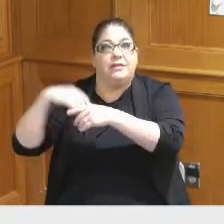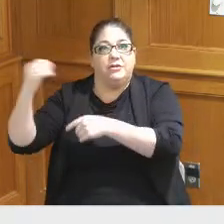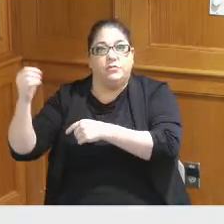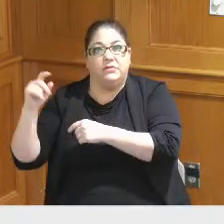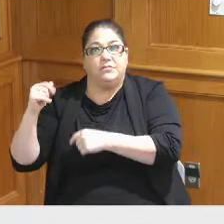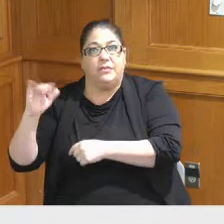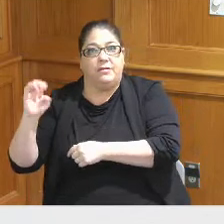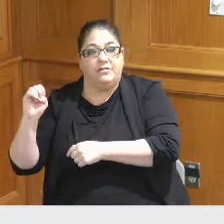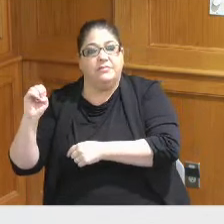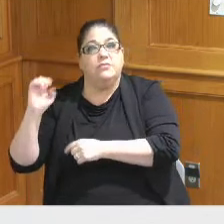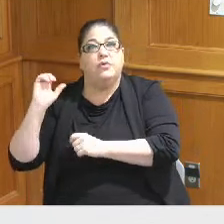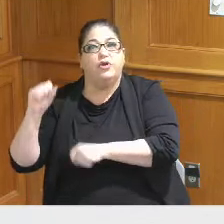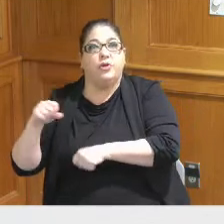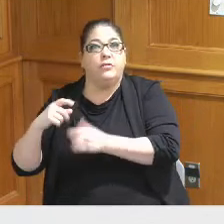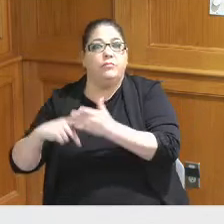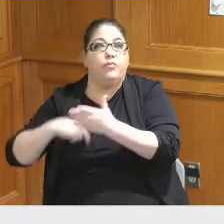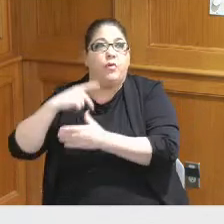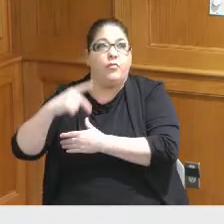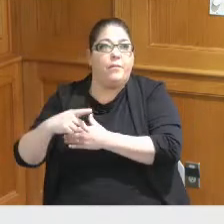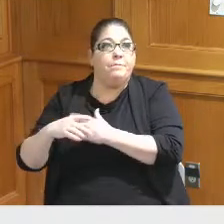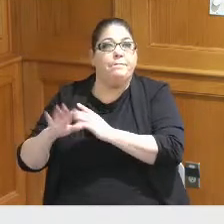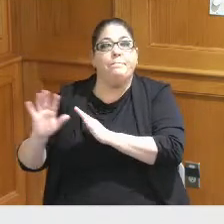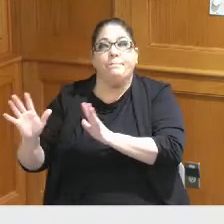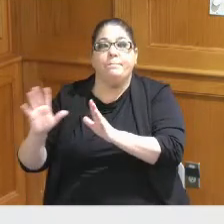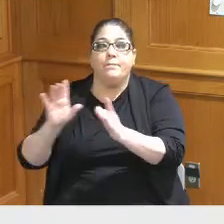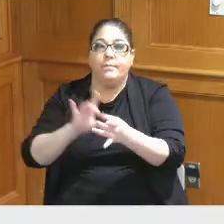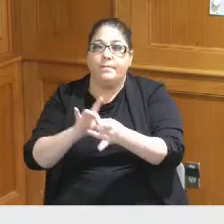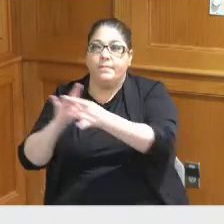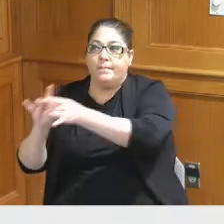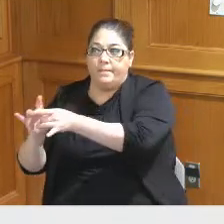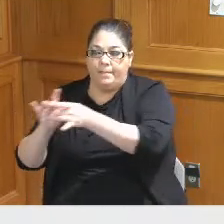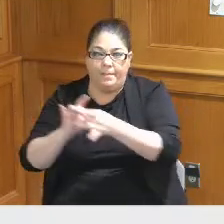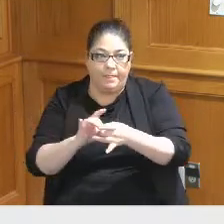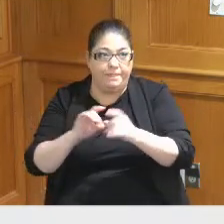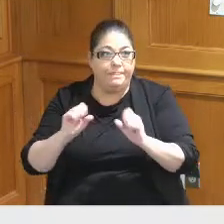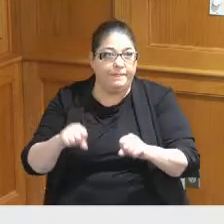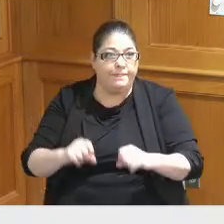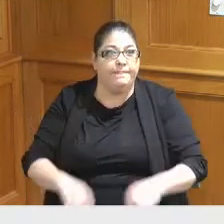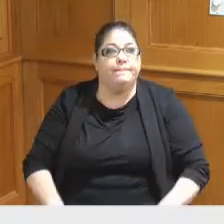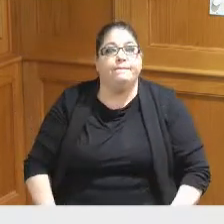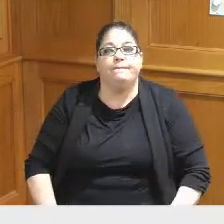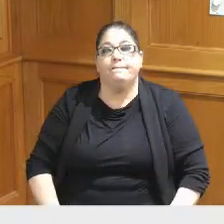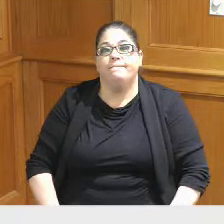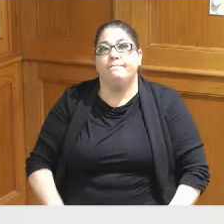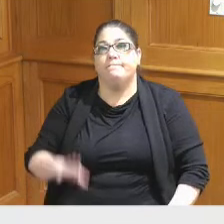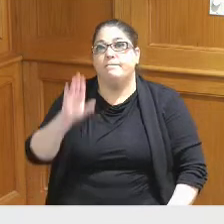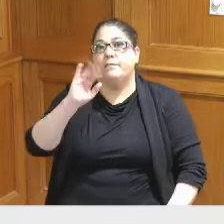we could program in common with the interior exhibit hall enhance the ballrooms primarily